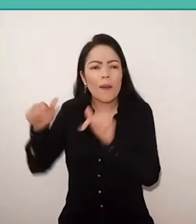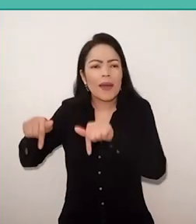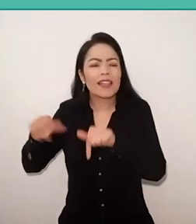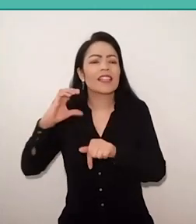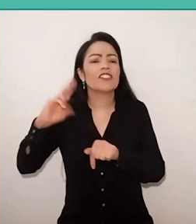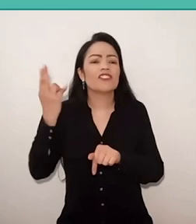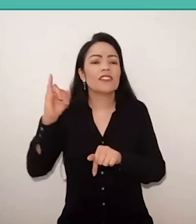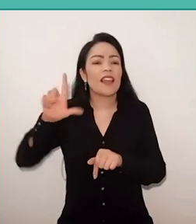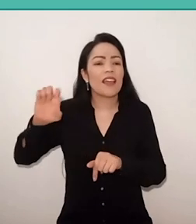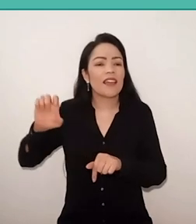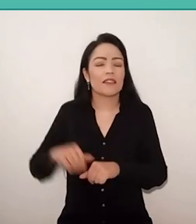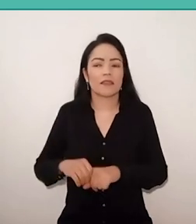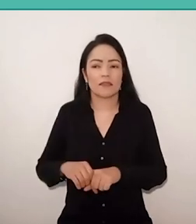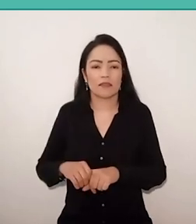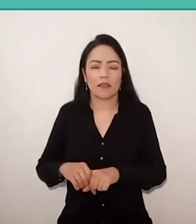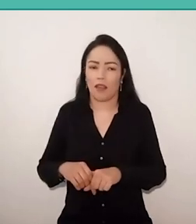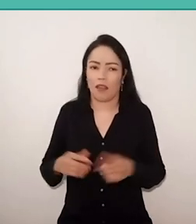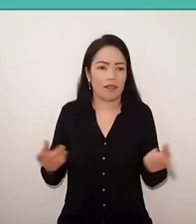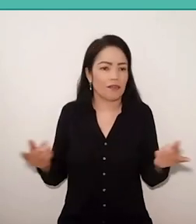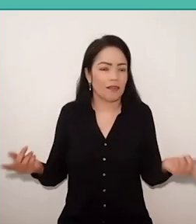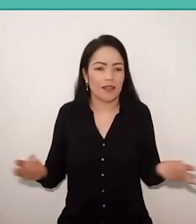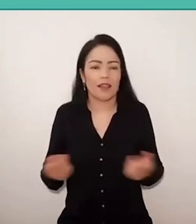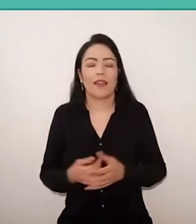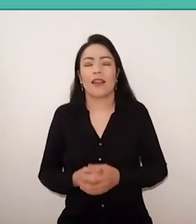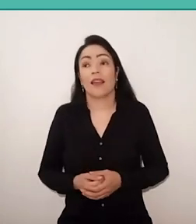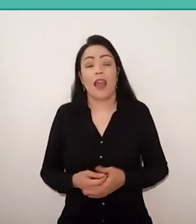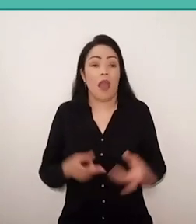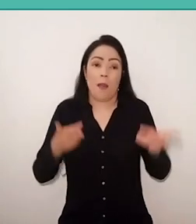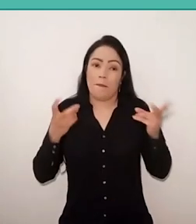Paulo Freire also didn't know. Anyway, at the end of this game,